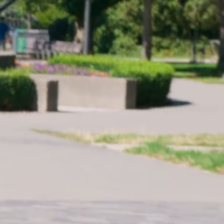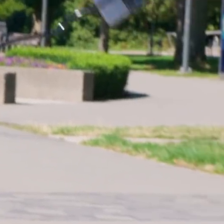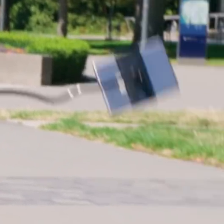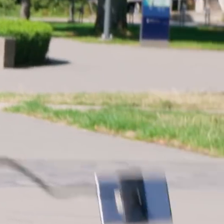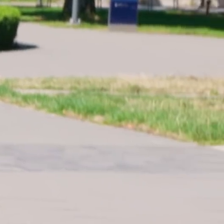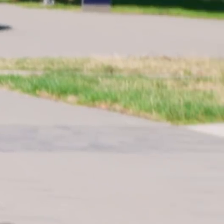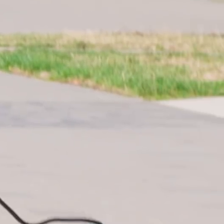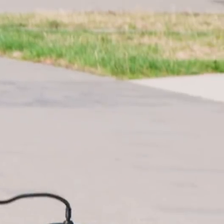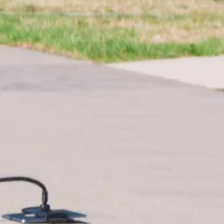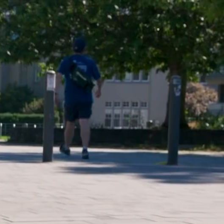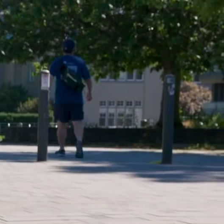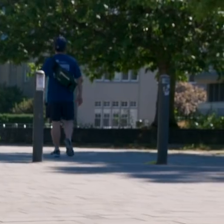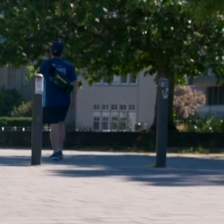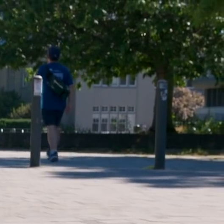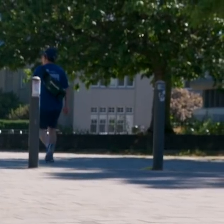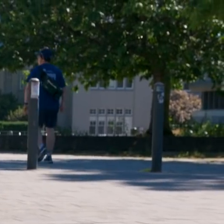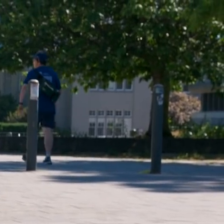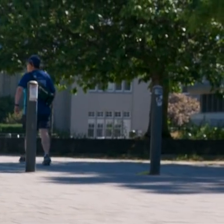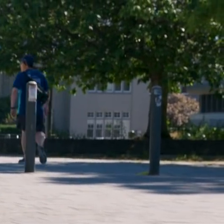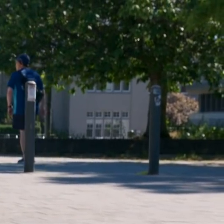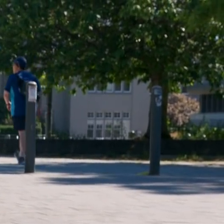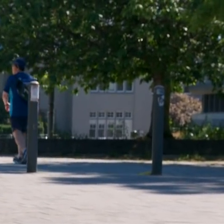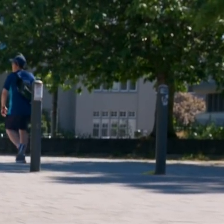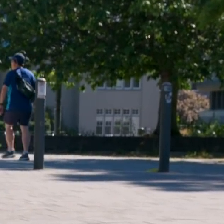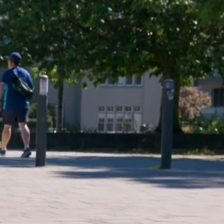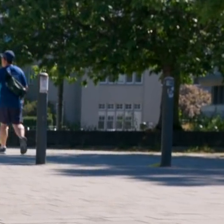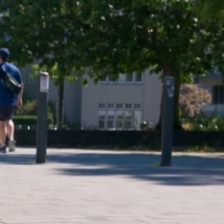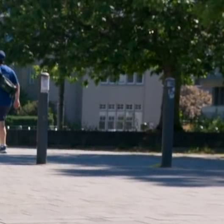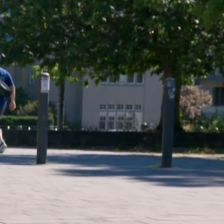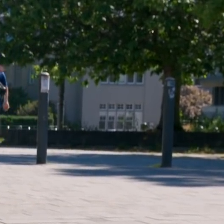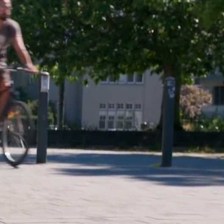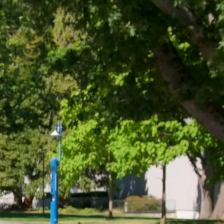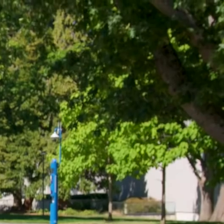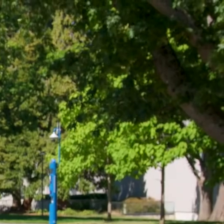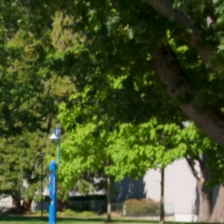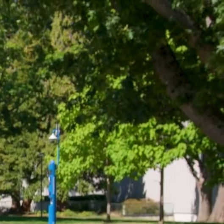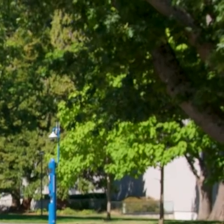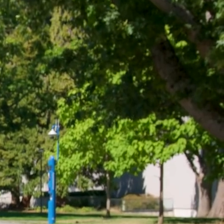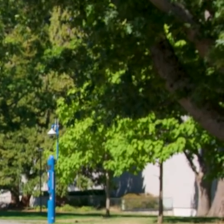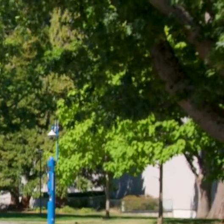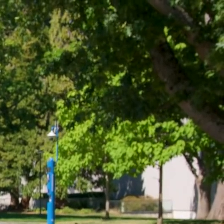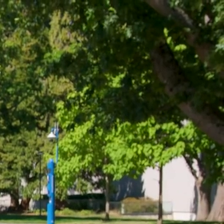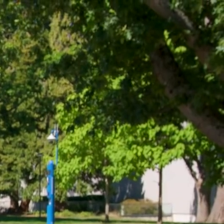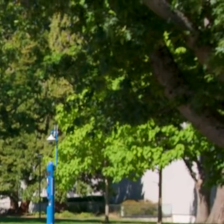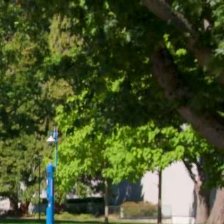(groans) A little help here please. Somebody?